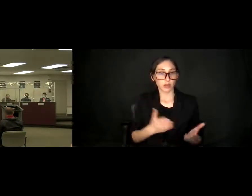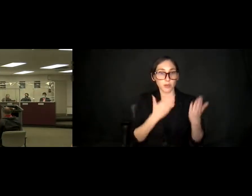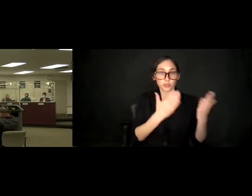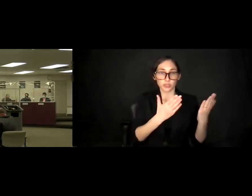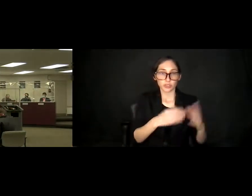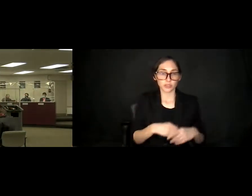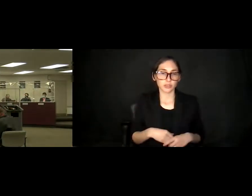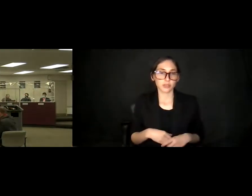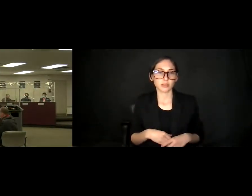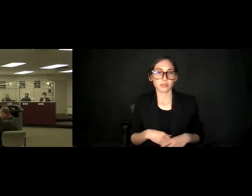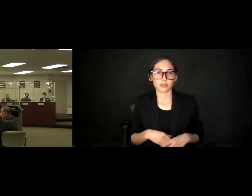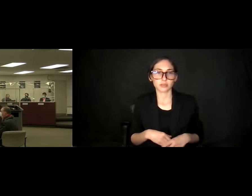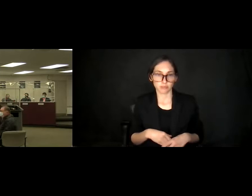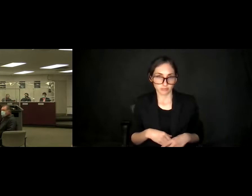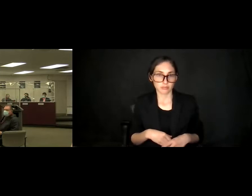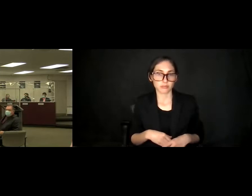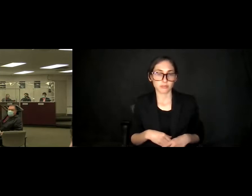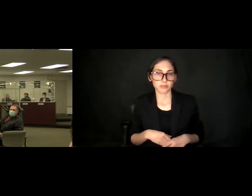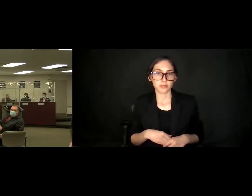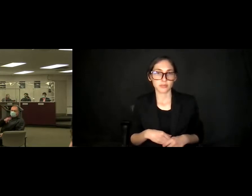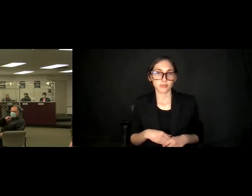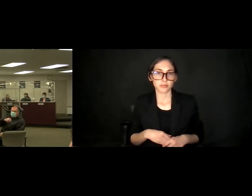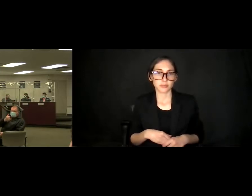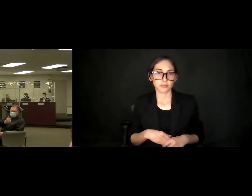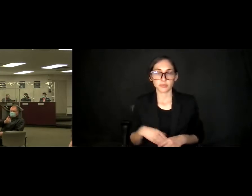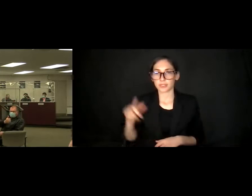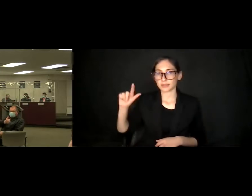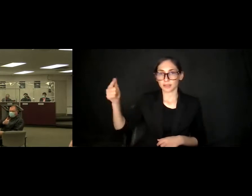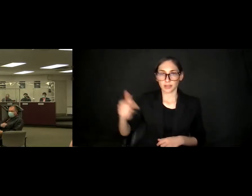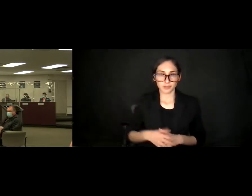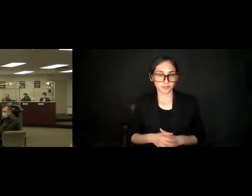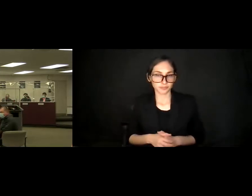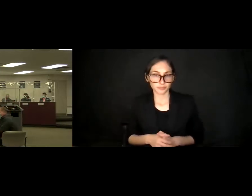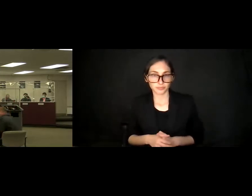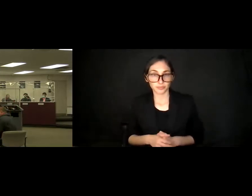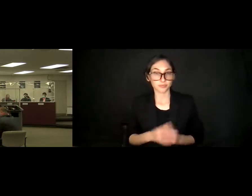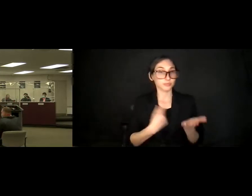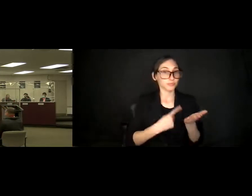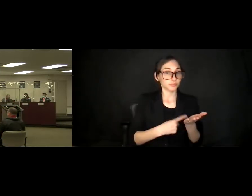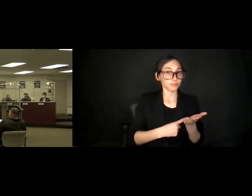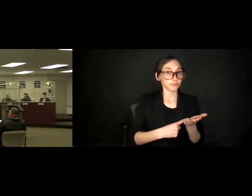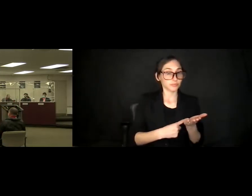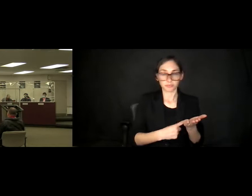So move. Second. Discussion. Advice. Approved.